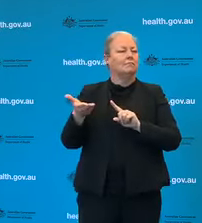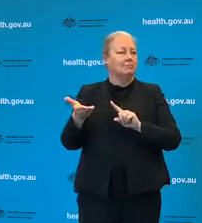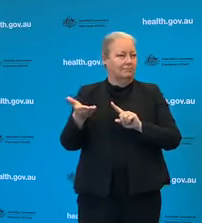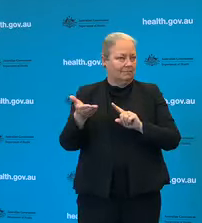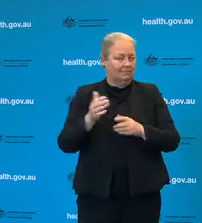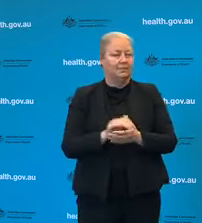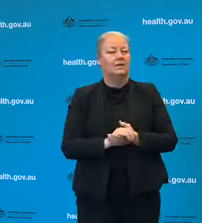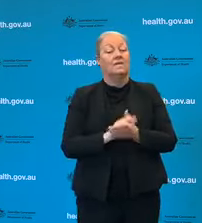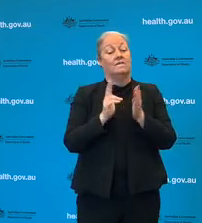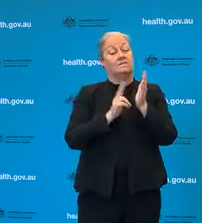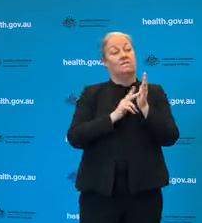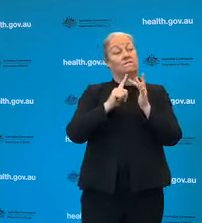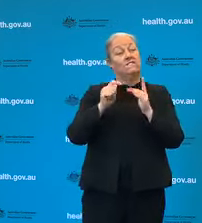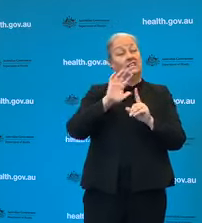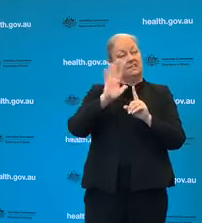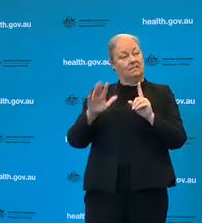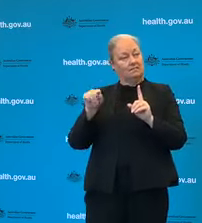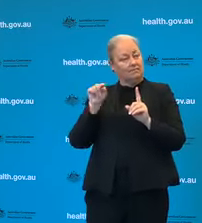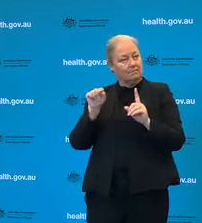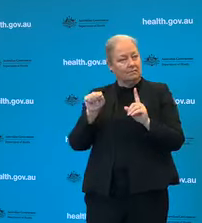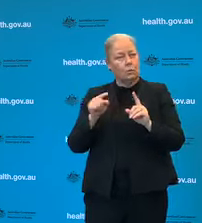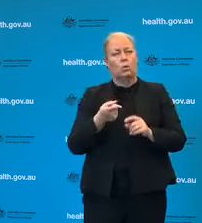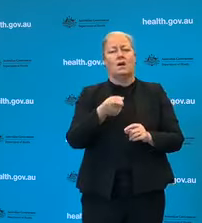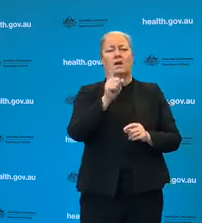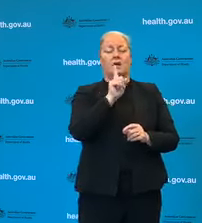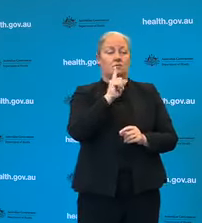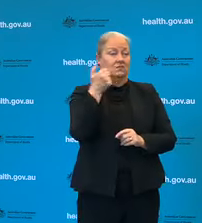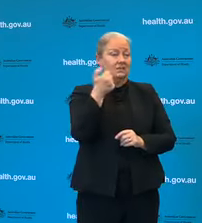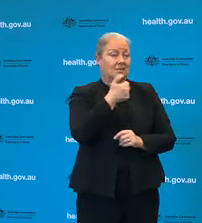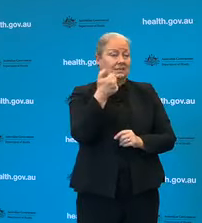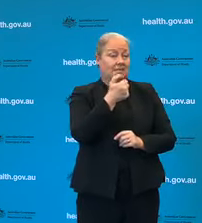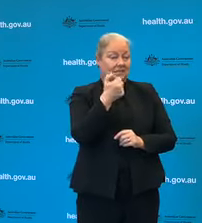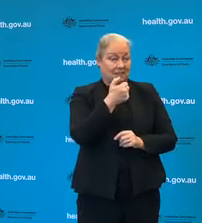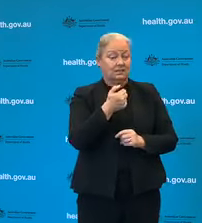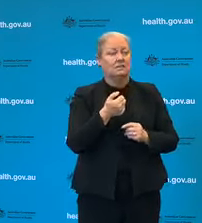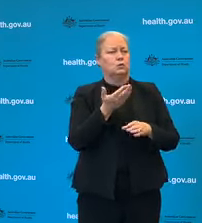In Victoria there were 116 cases reported,